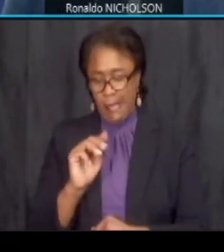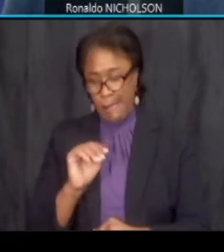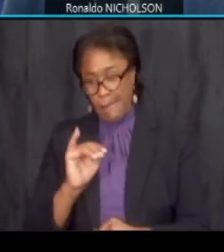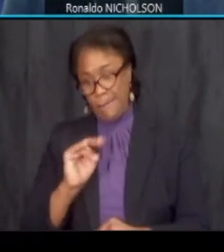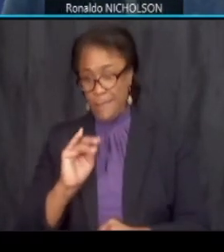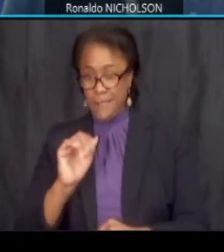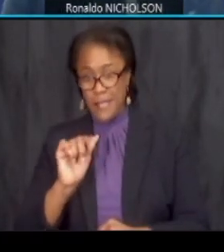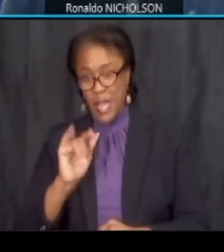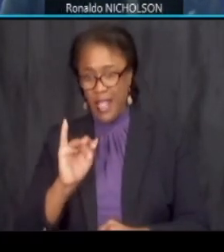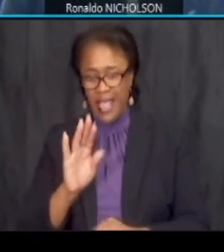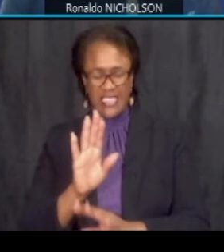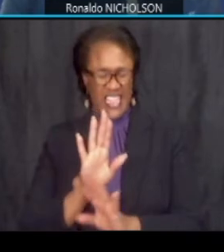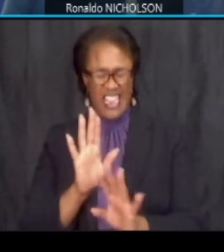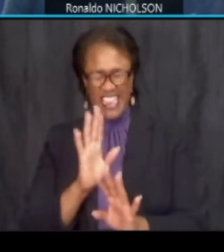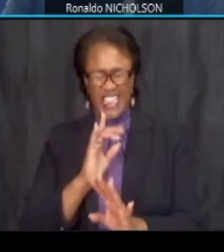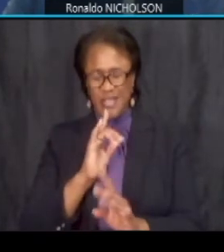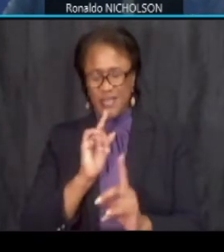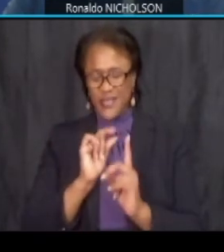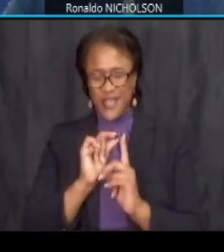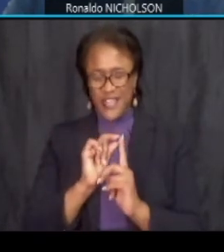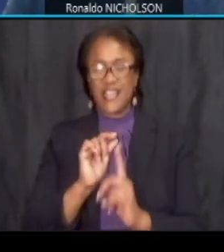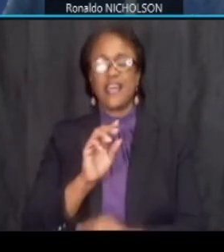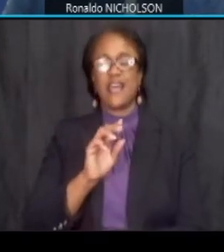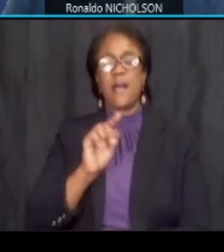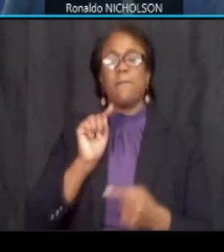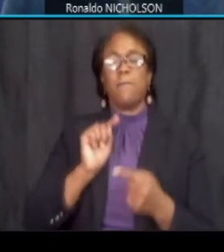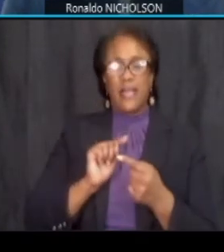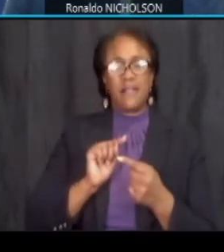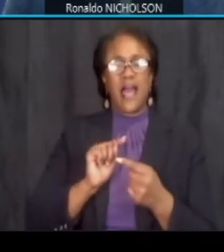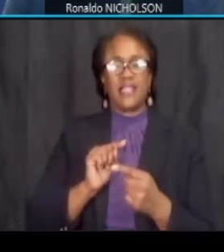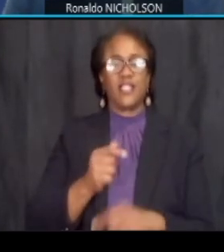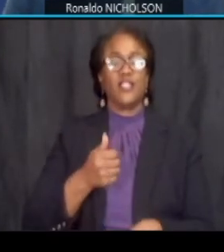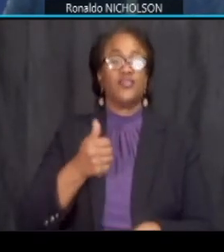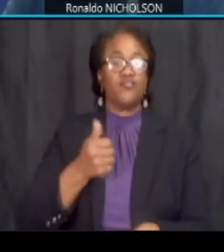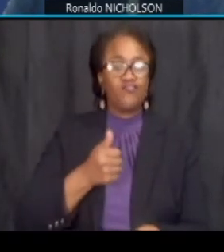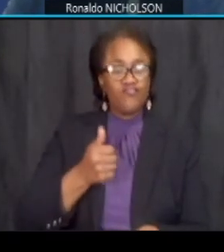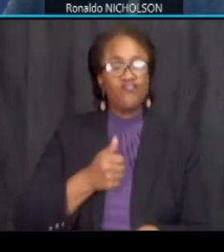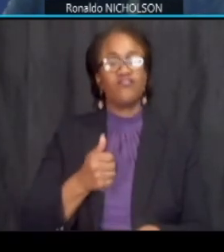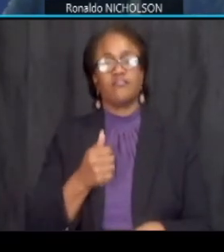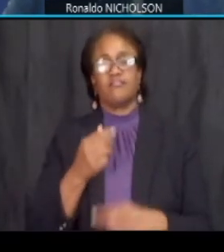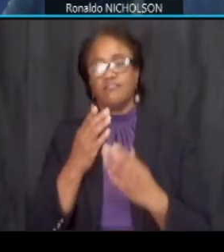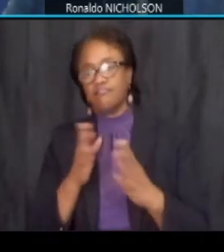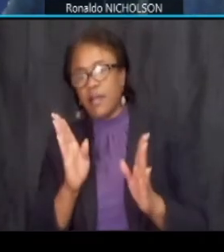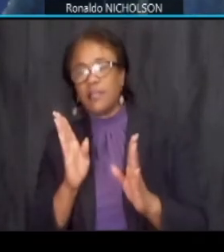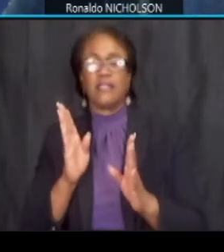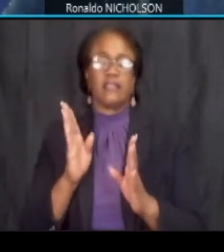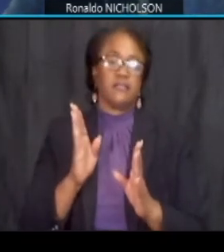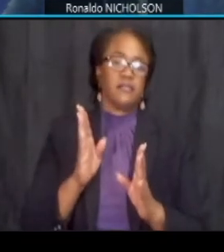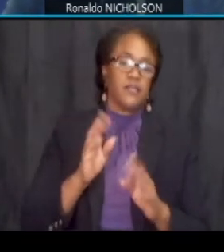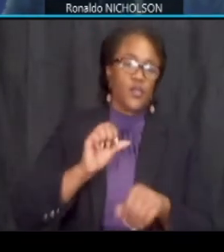minimize impacts to both the traveling public as well as the workers doing the work